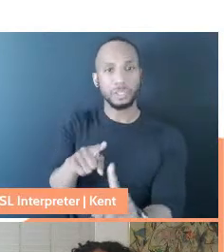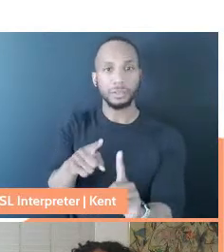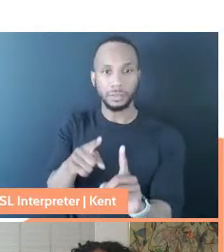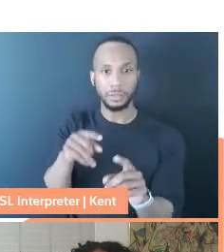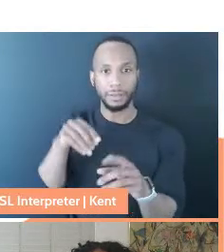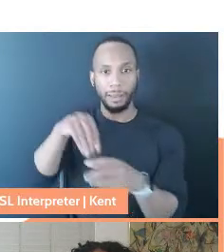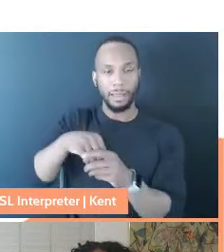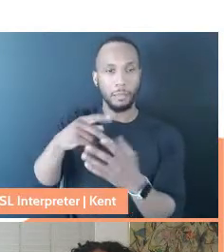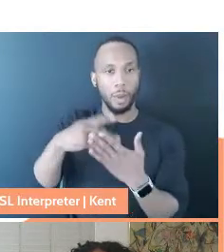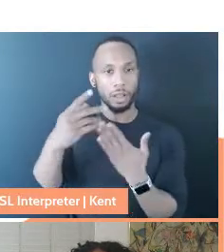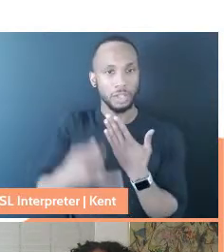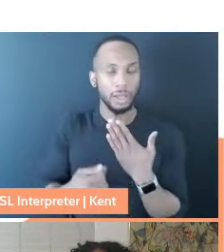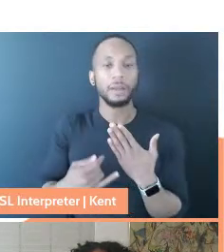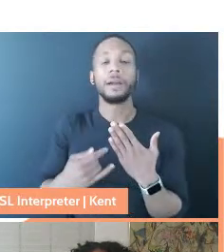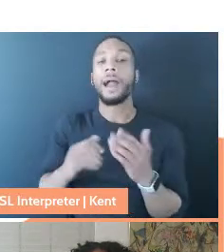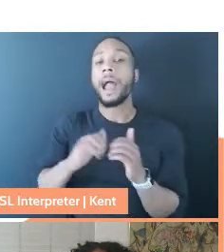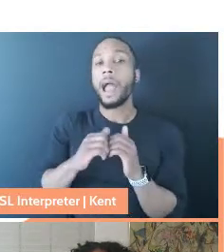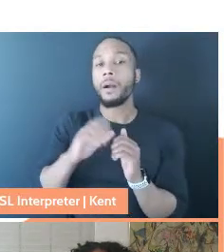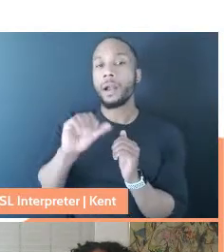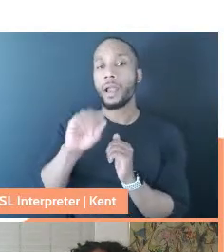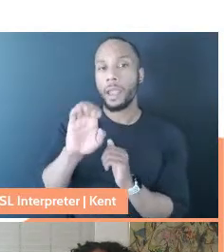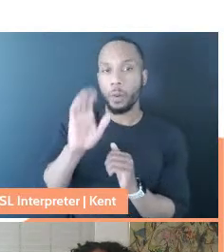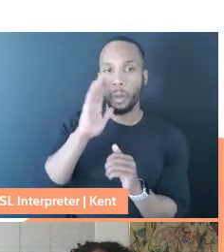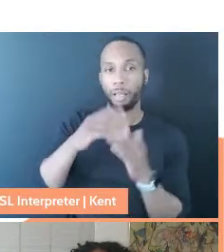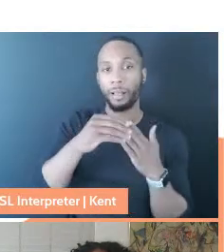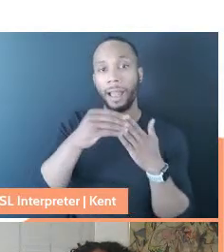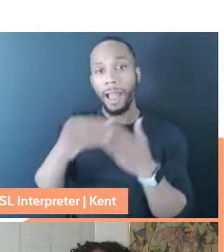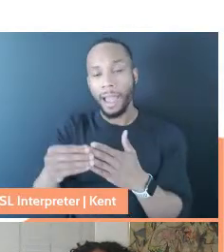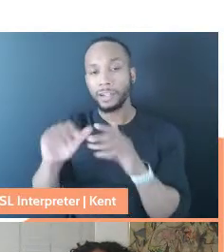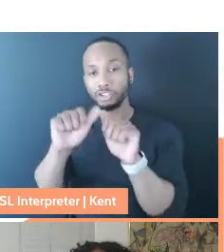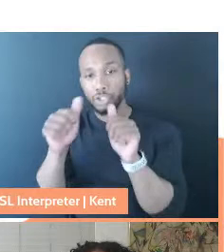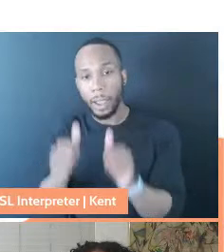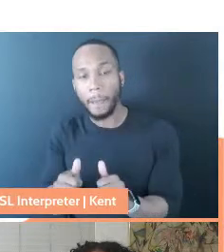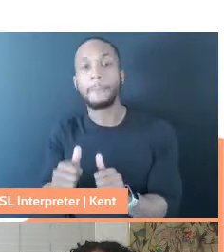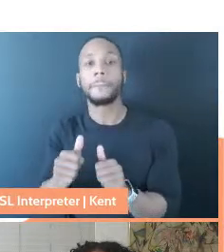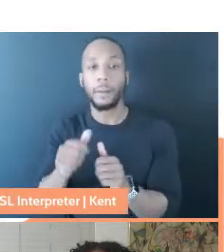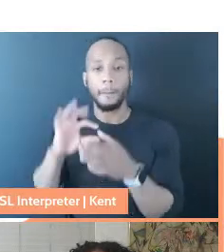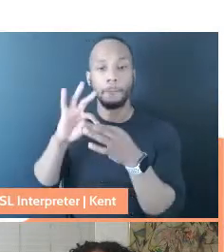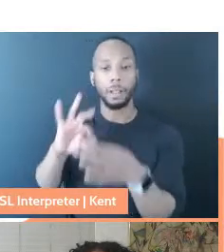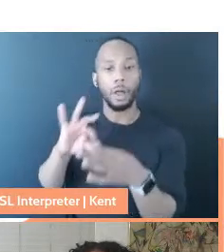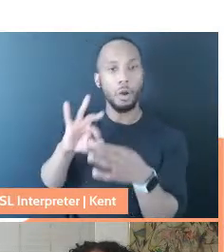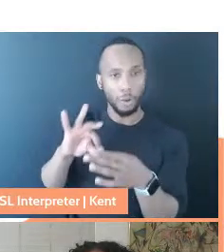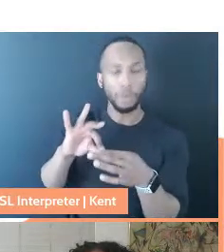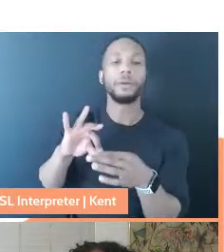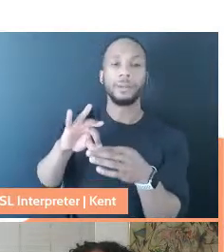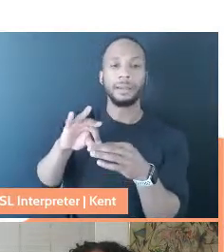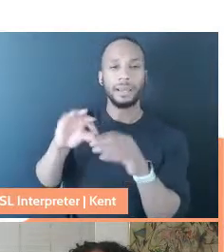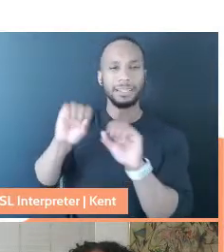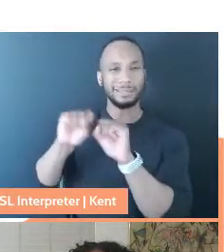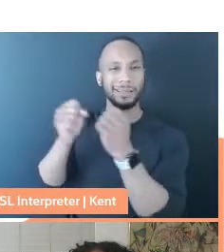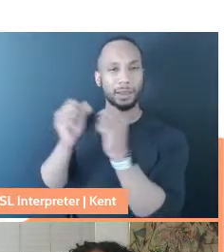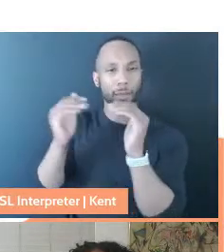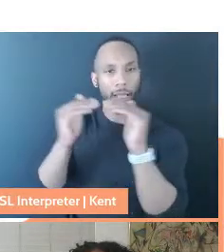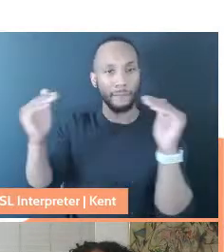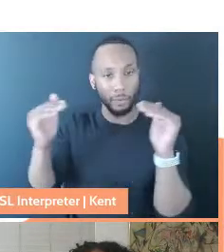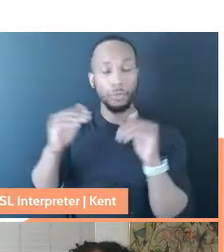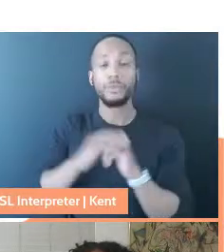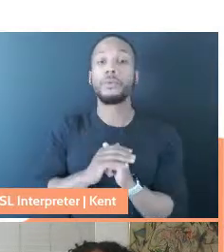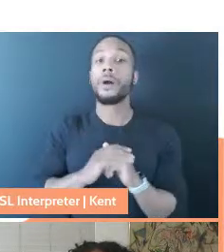is how care might guide and shape belonging at a societal level. And how does care require the